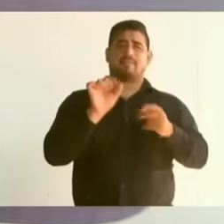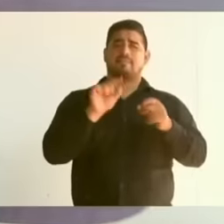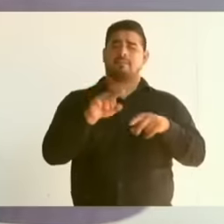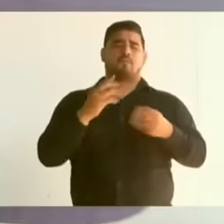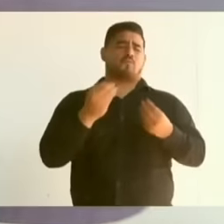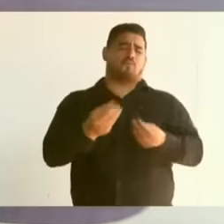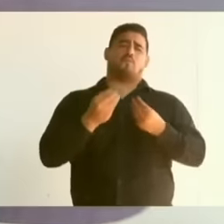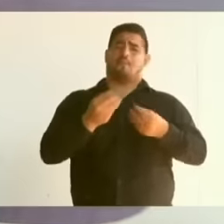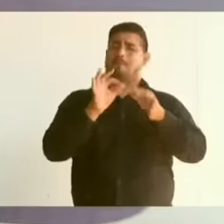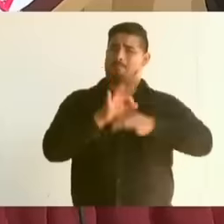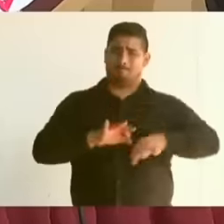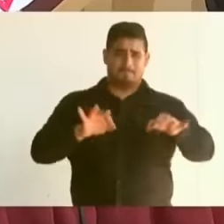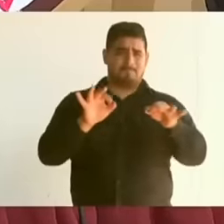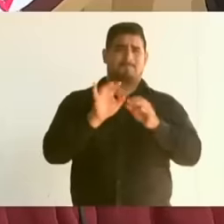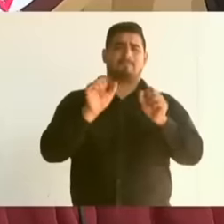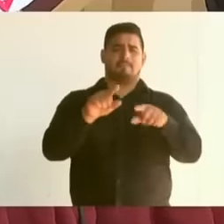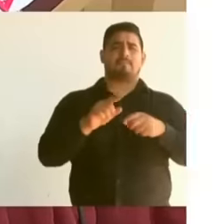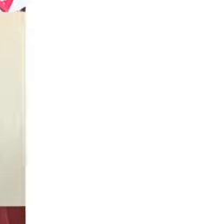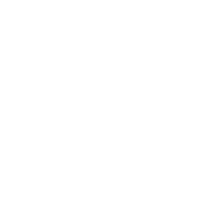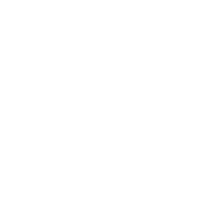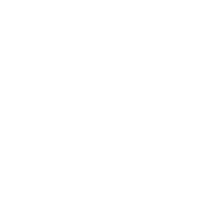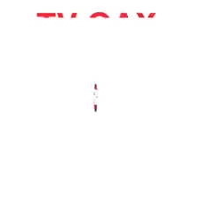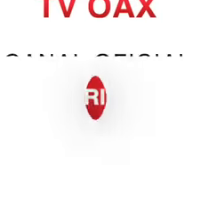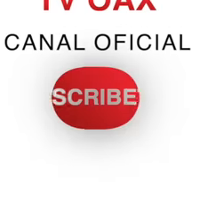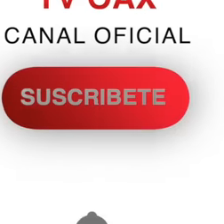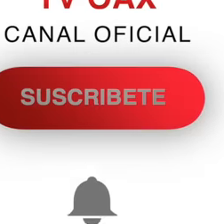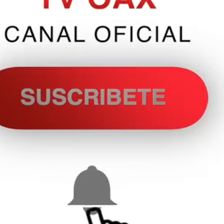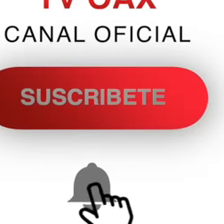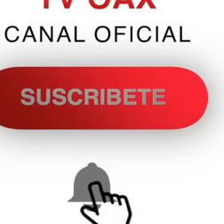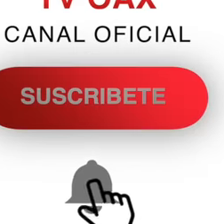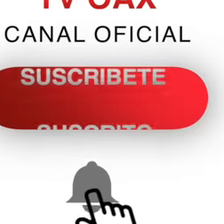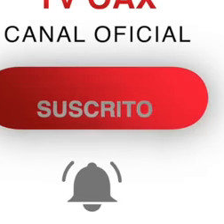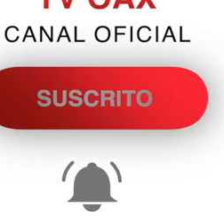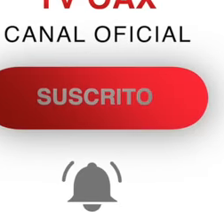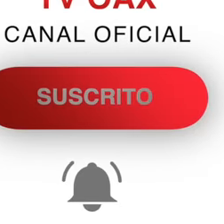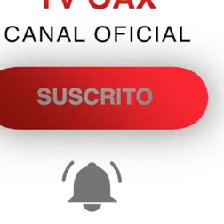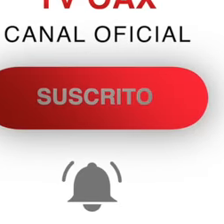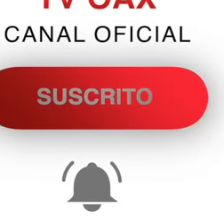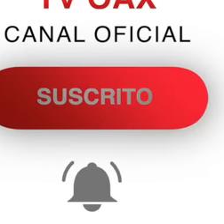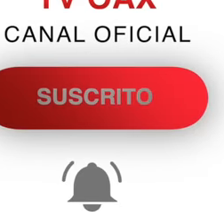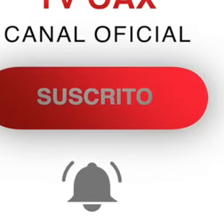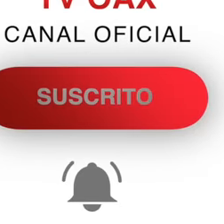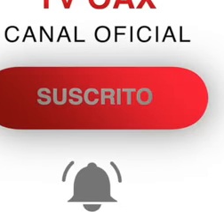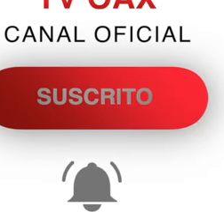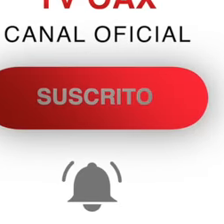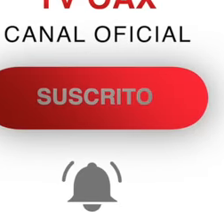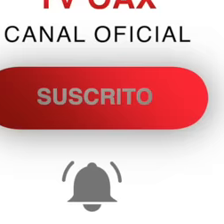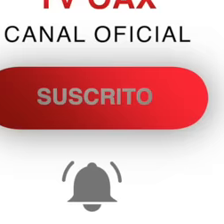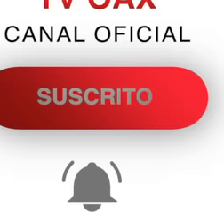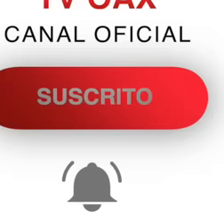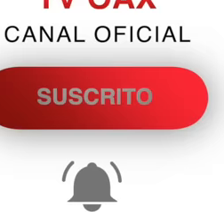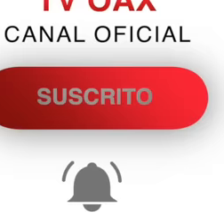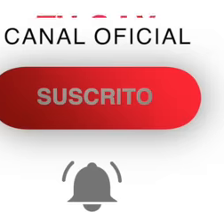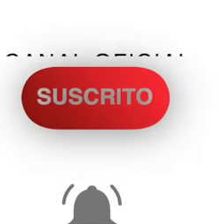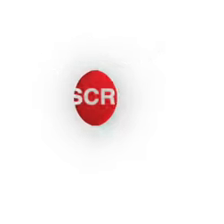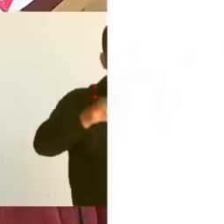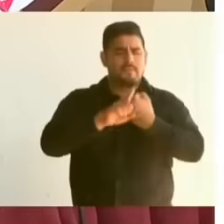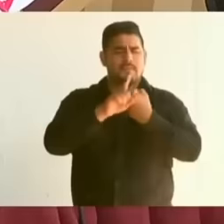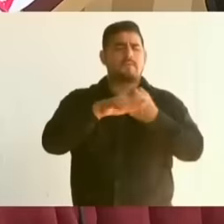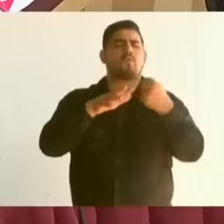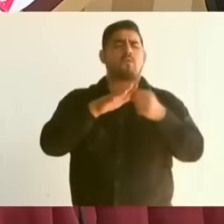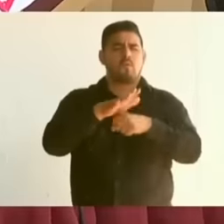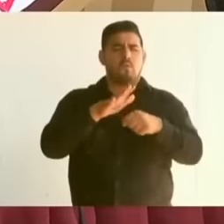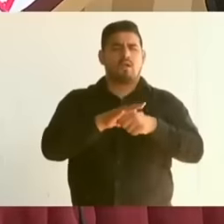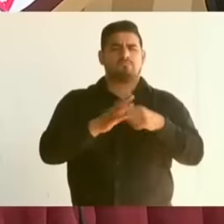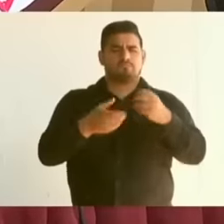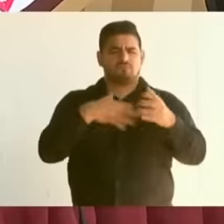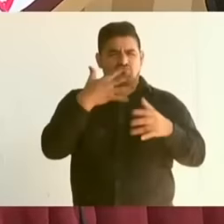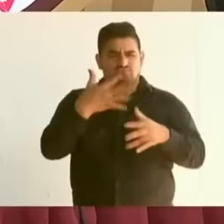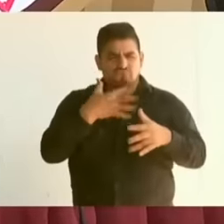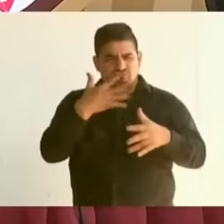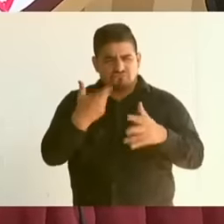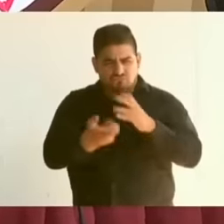very important because the main problem of Mexico, let us not forget, was corruption,